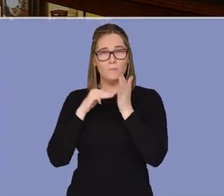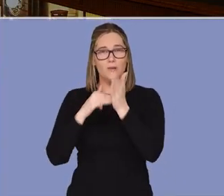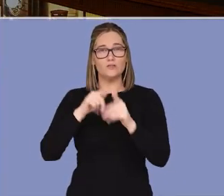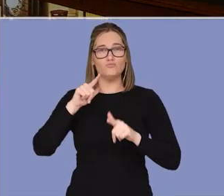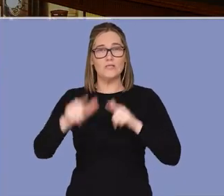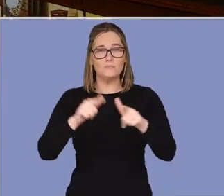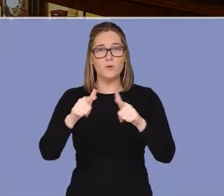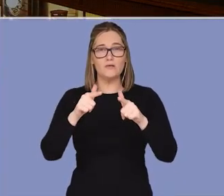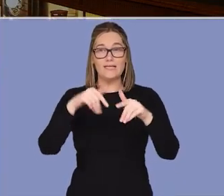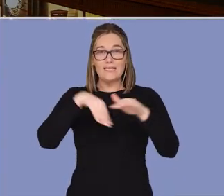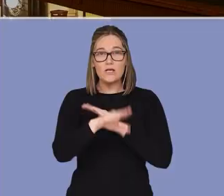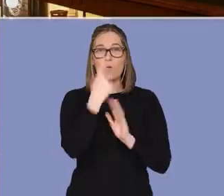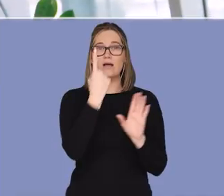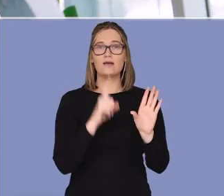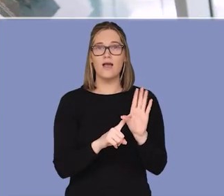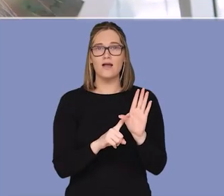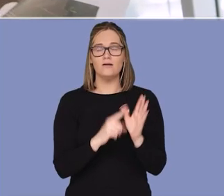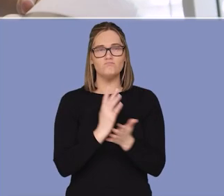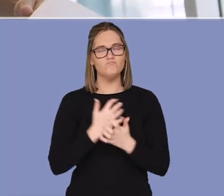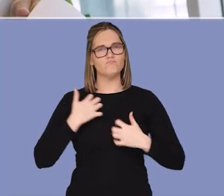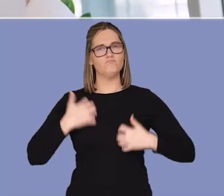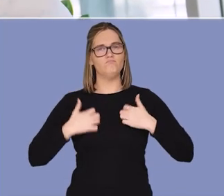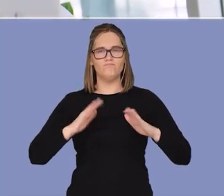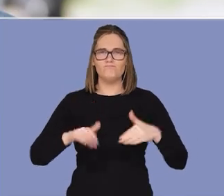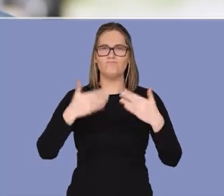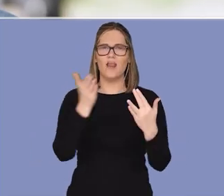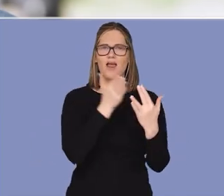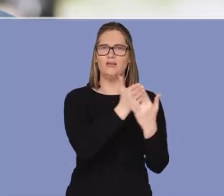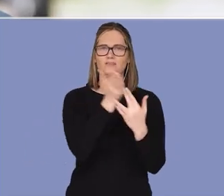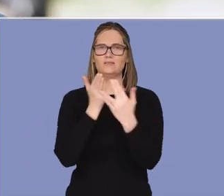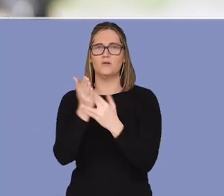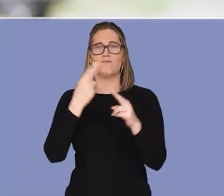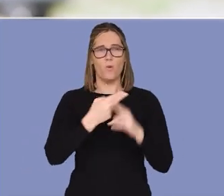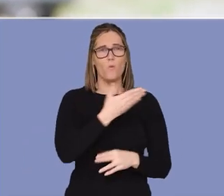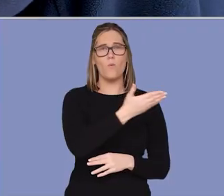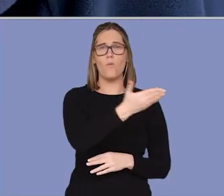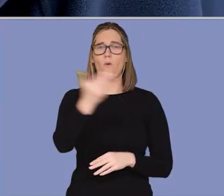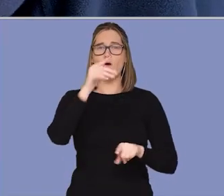public transport trips each year. Our job, no our passion, is to deliver a network that